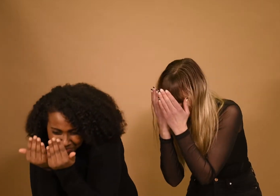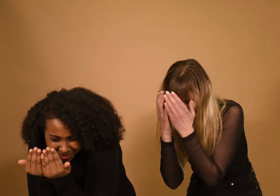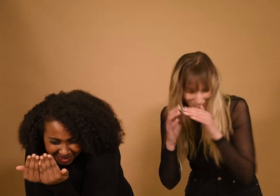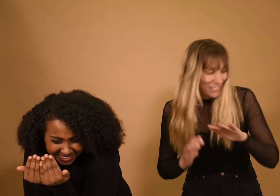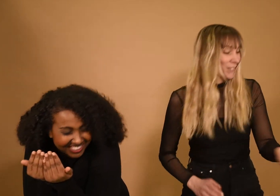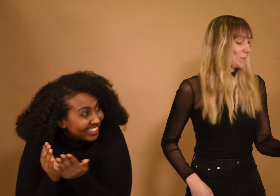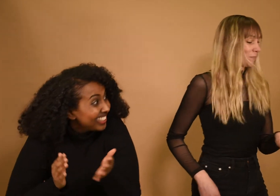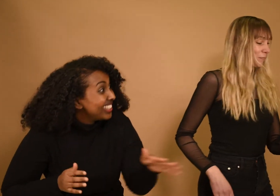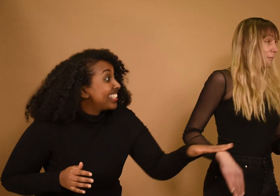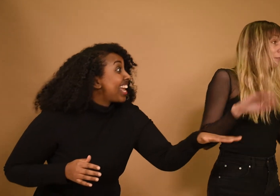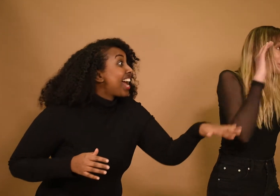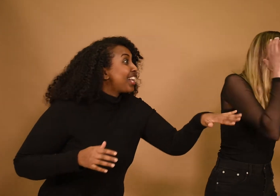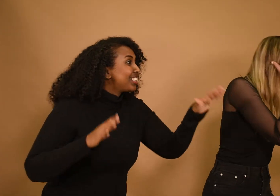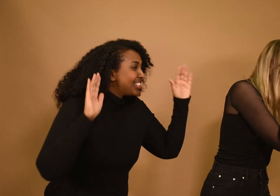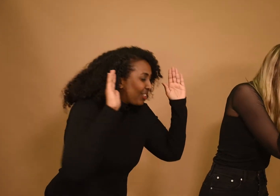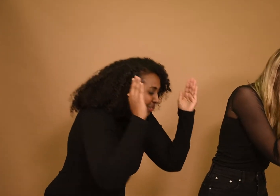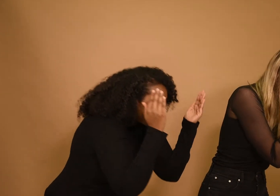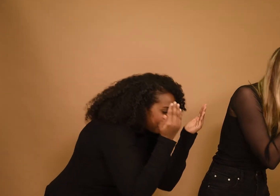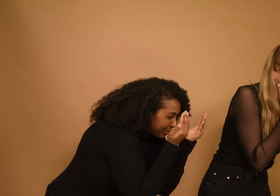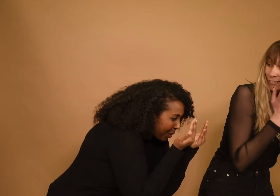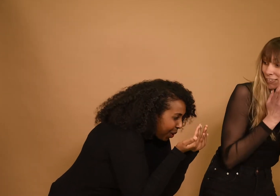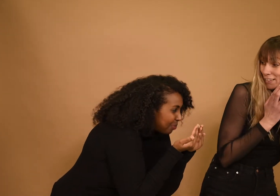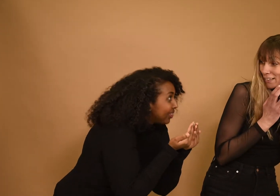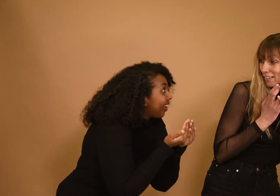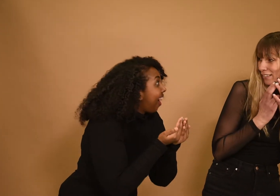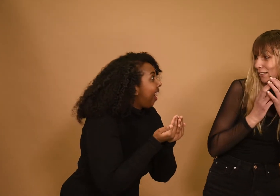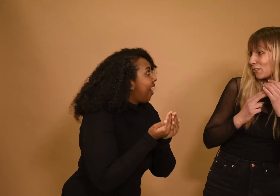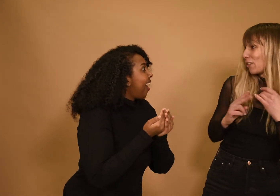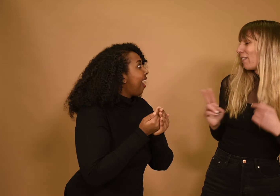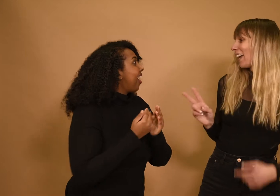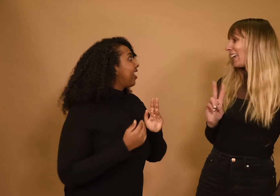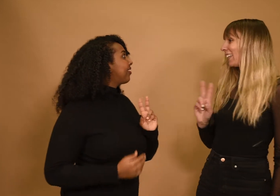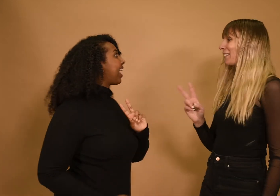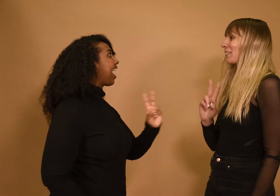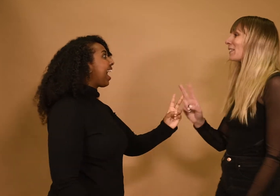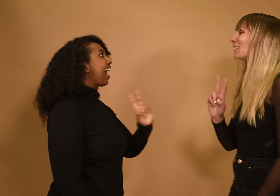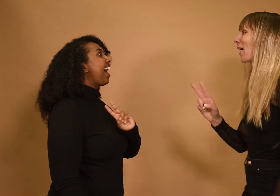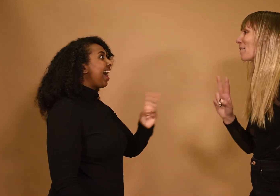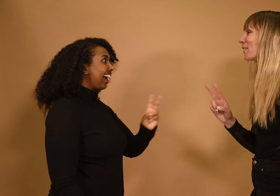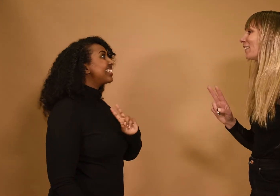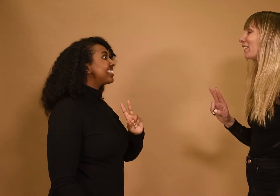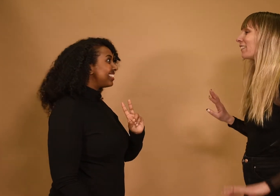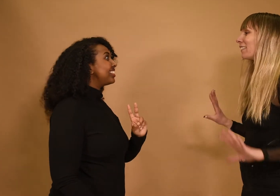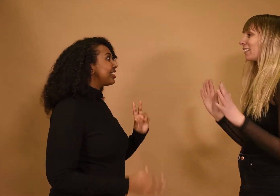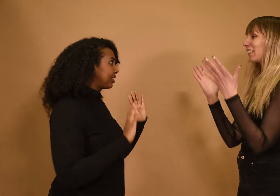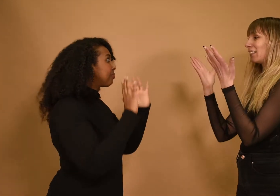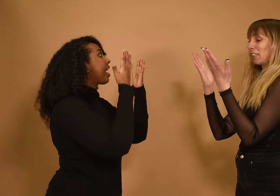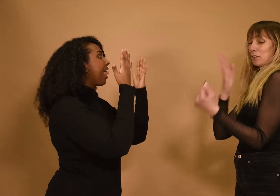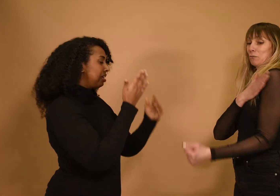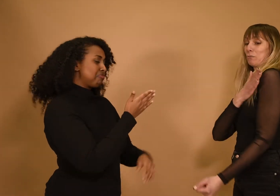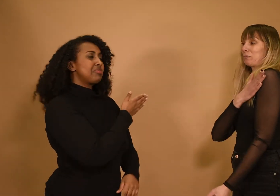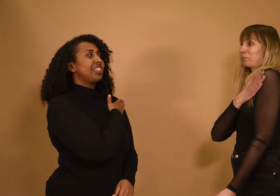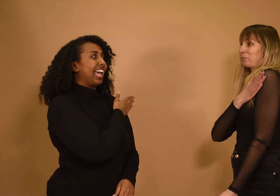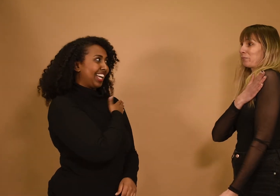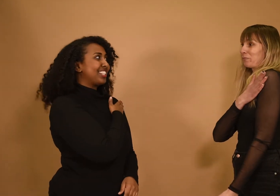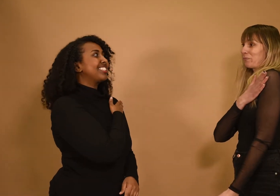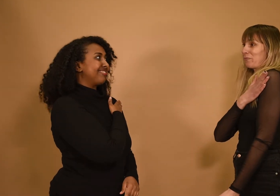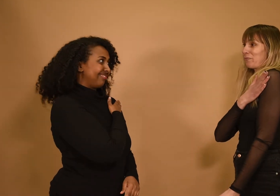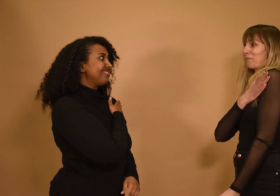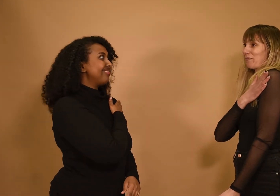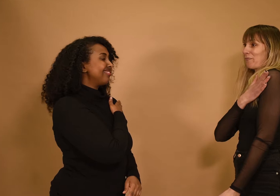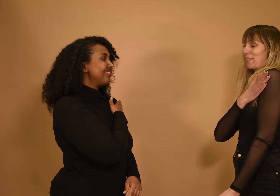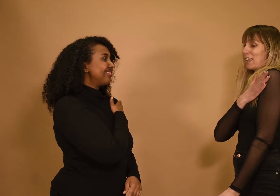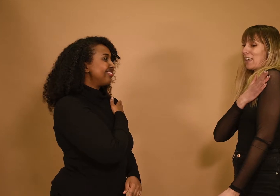Or shall we play tag?